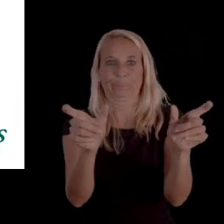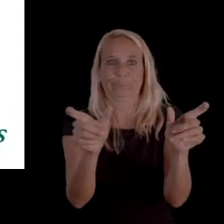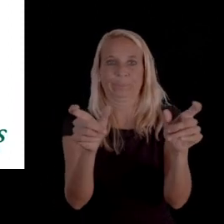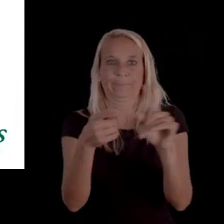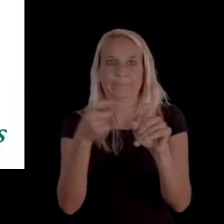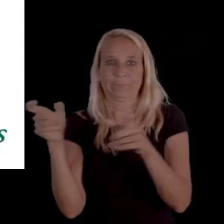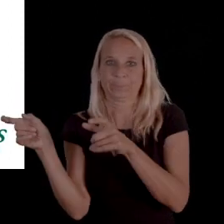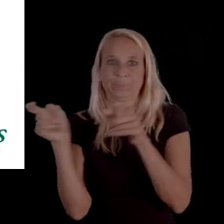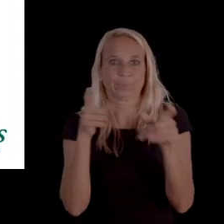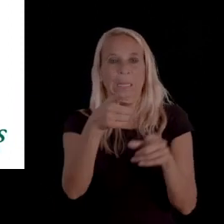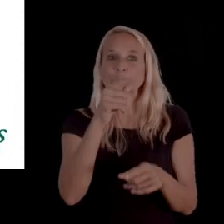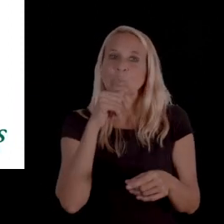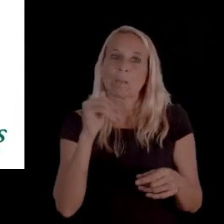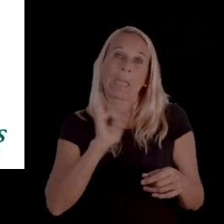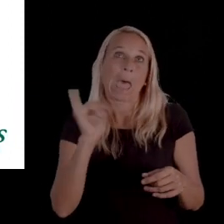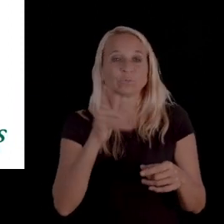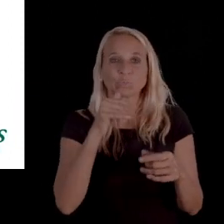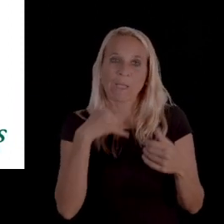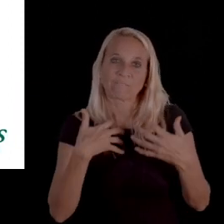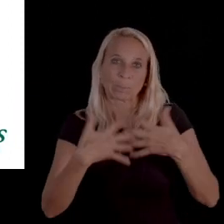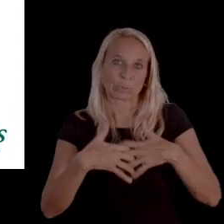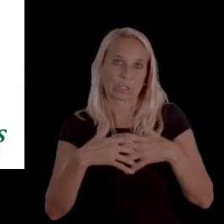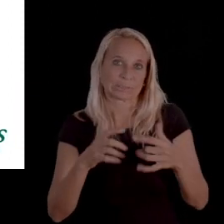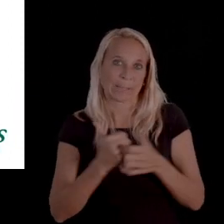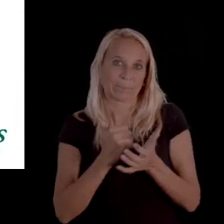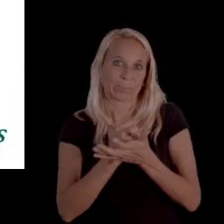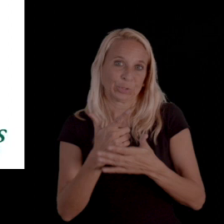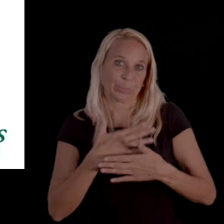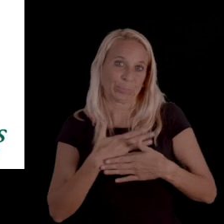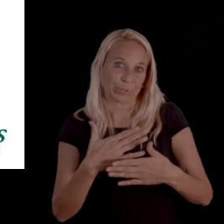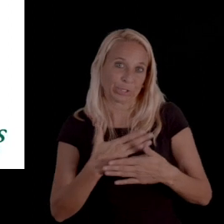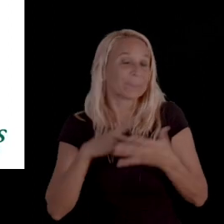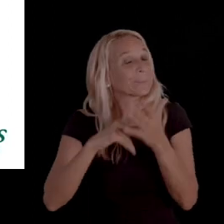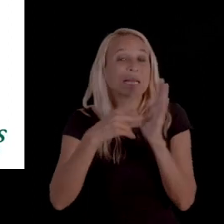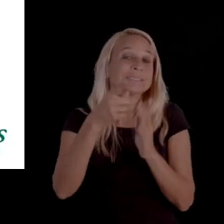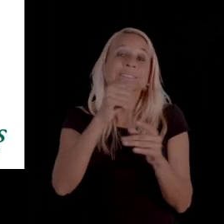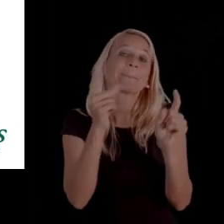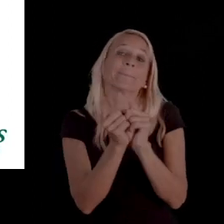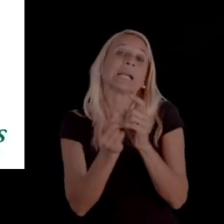saying you do not have a machine to help you breathe and therefore you not meet criteria.